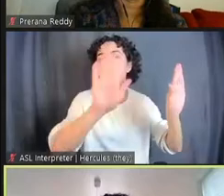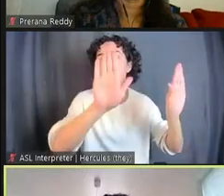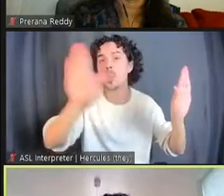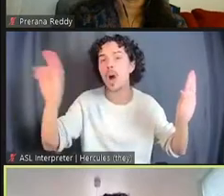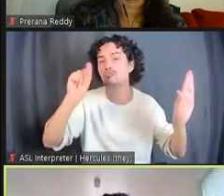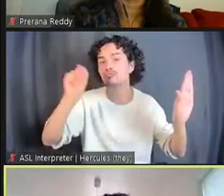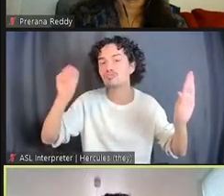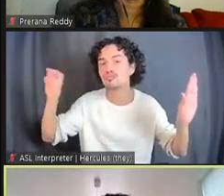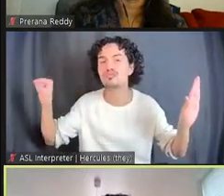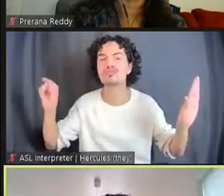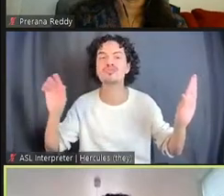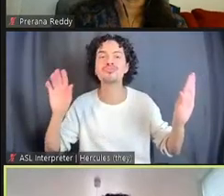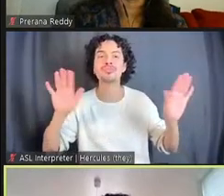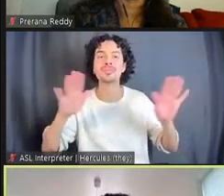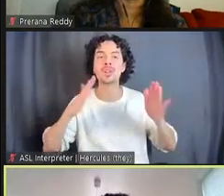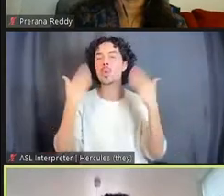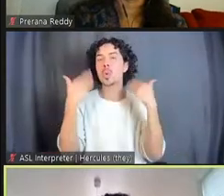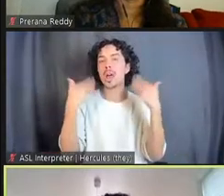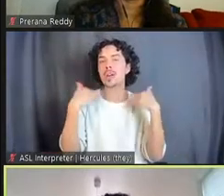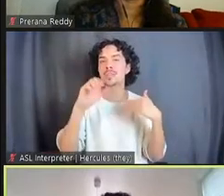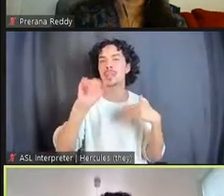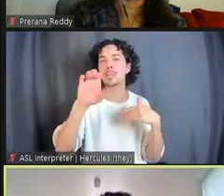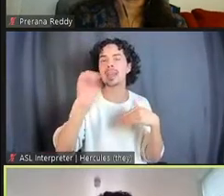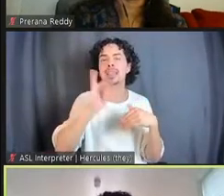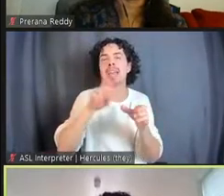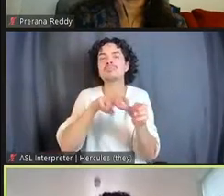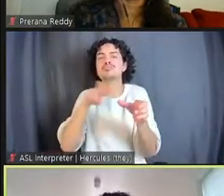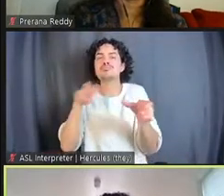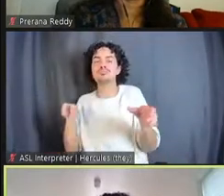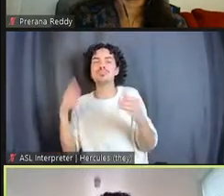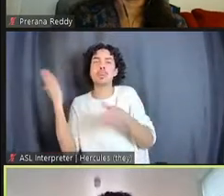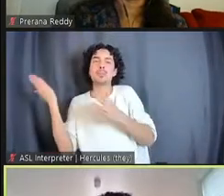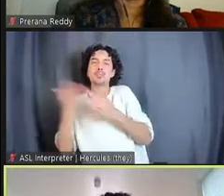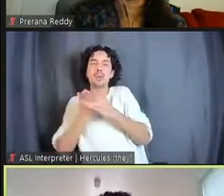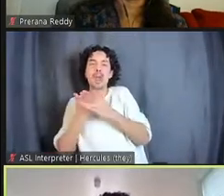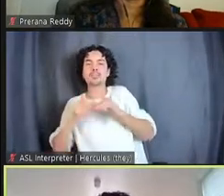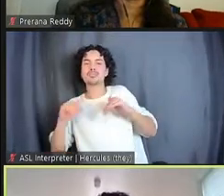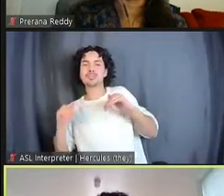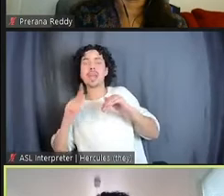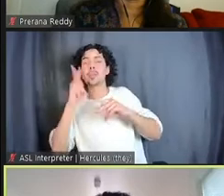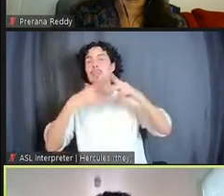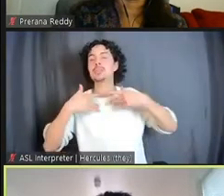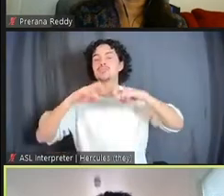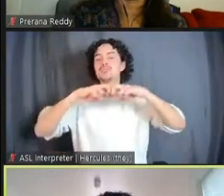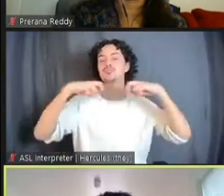cool-off space, people are sitting around a beautiful wood altar in a circle, and this is where restorative justice is happening.